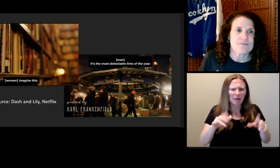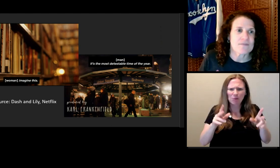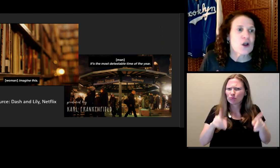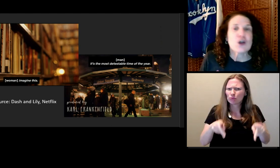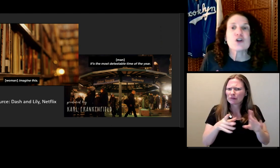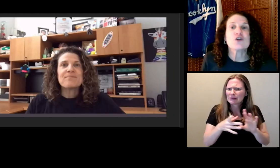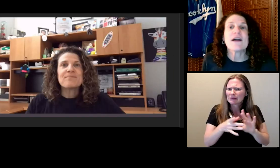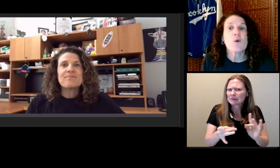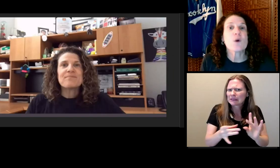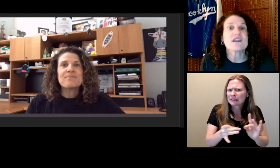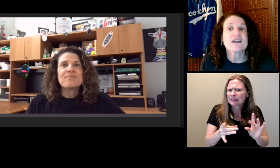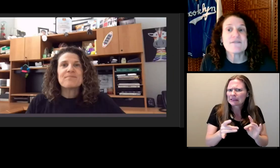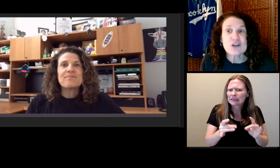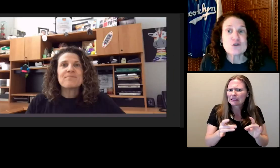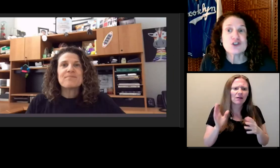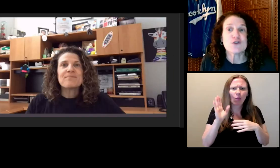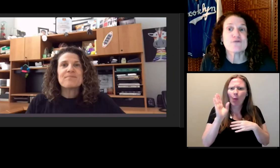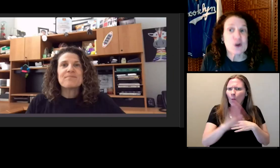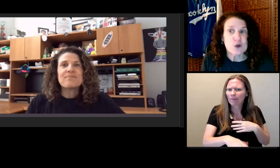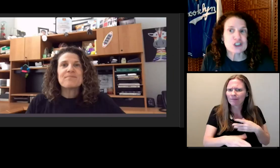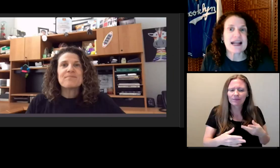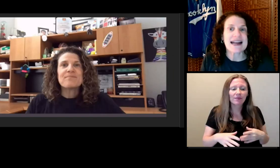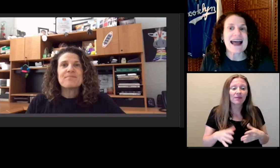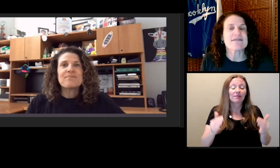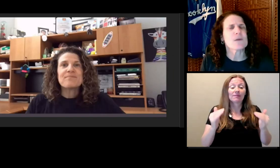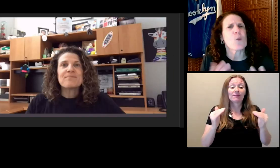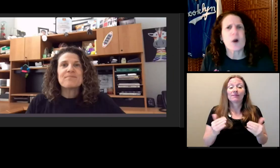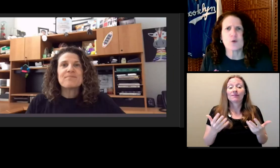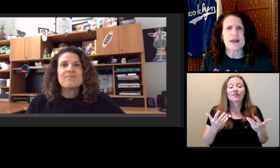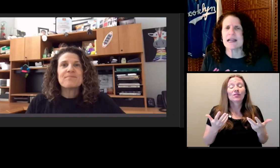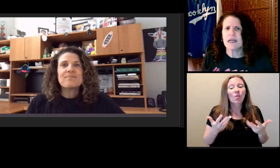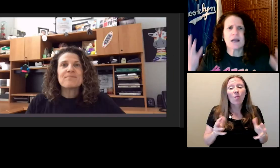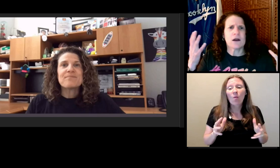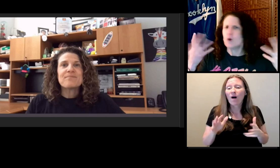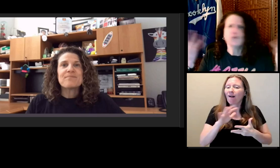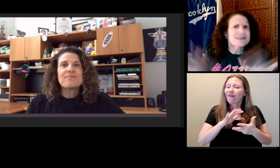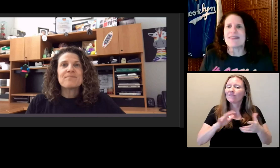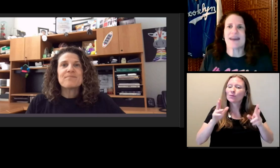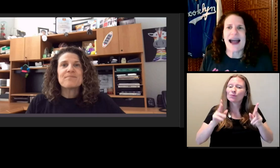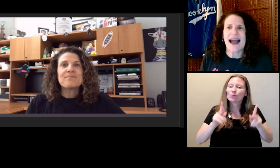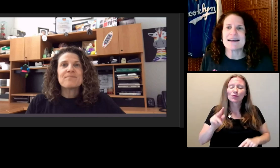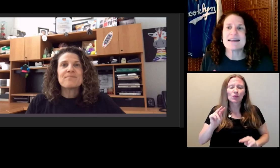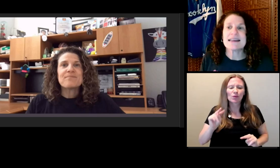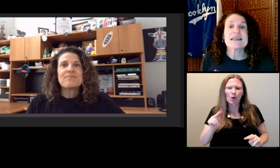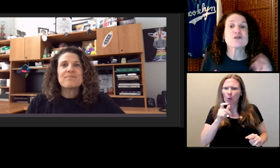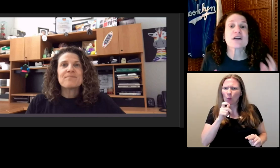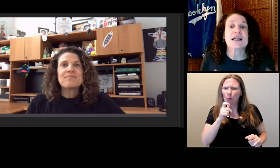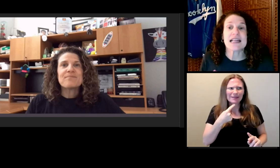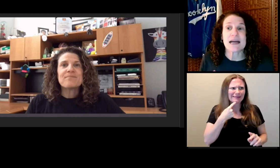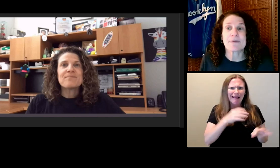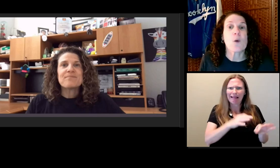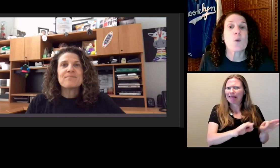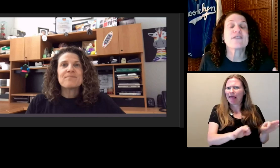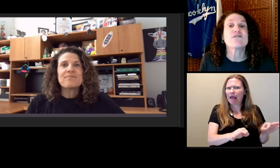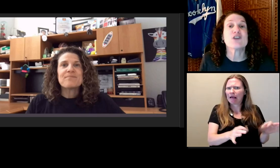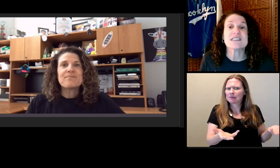There are times when it's not clear who is speaking on a video.